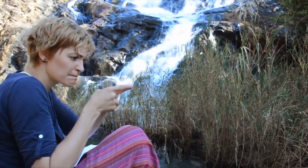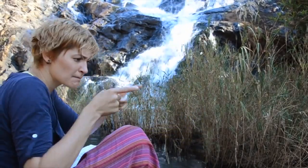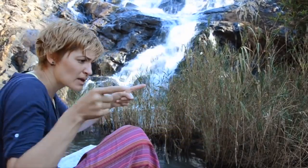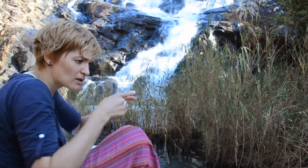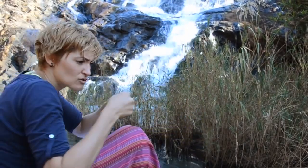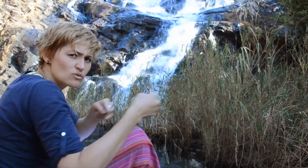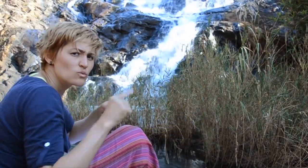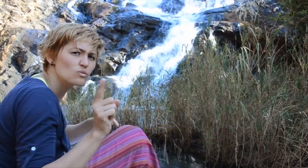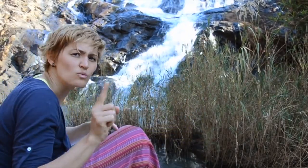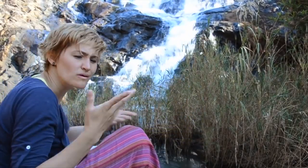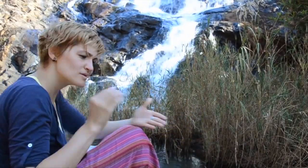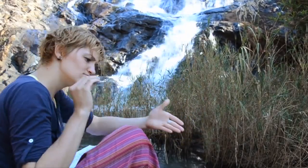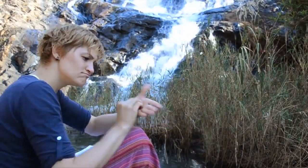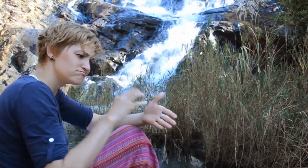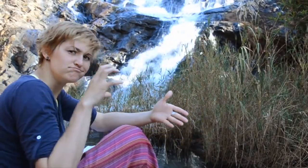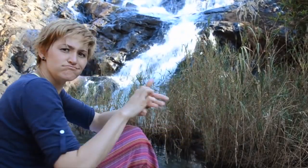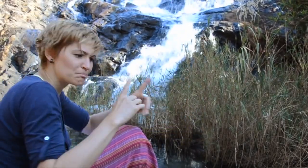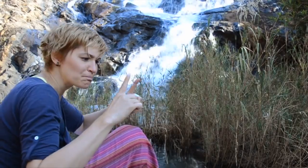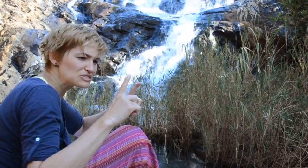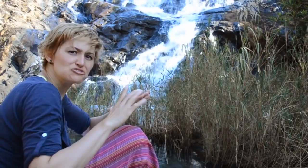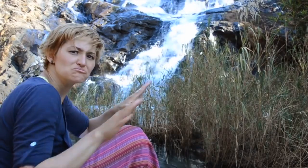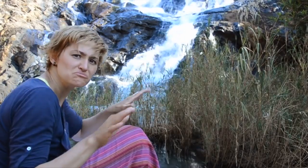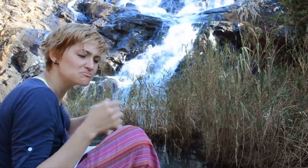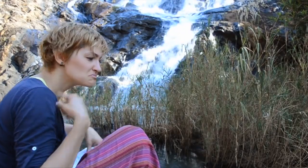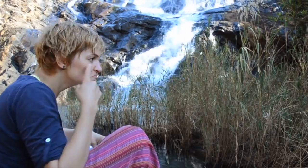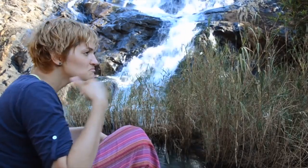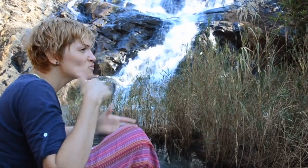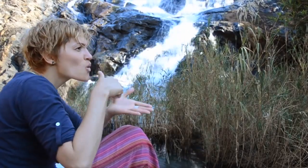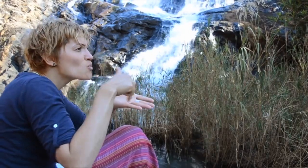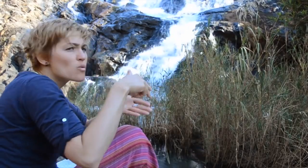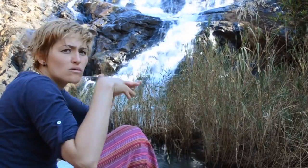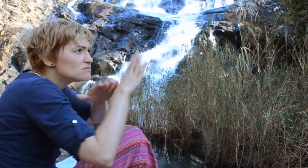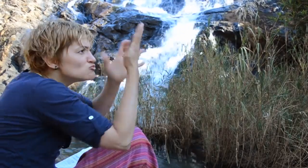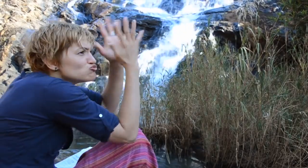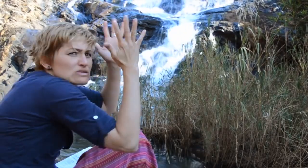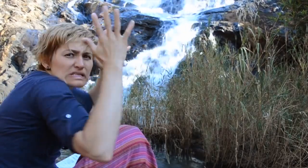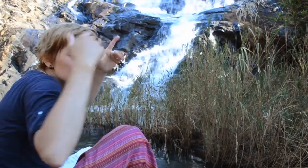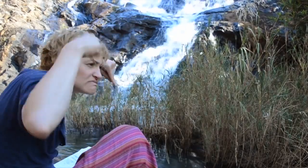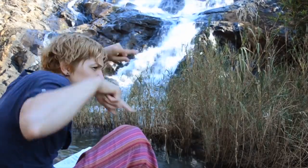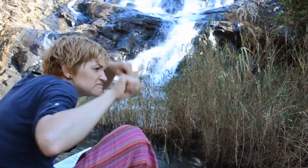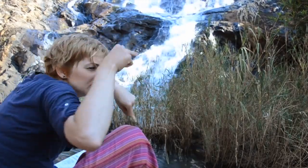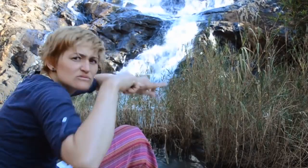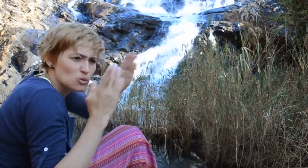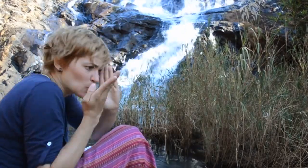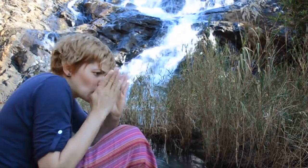This map is accurate with detailed drawing, with no measurement in distance, and I was able to find this place walking on the trail